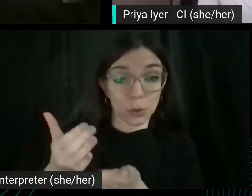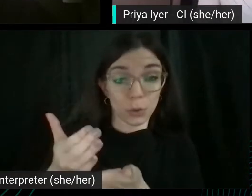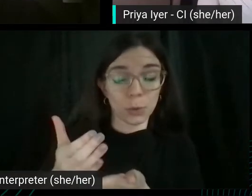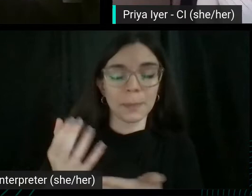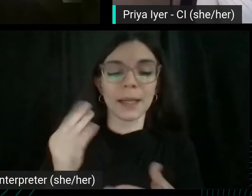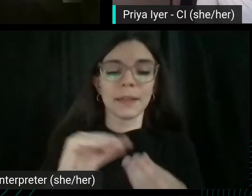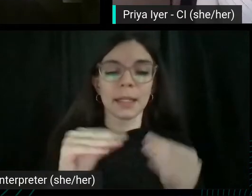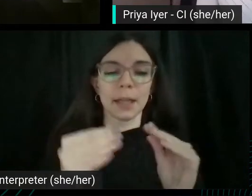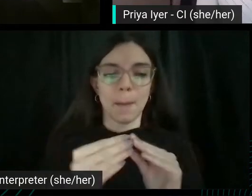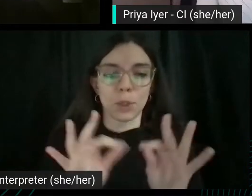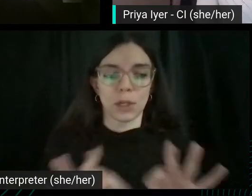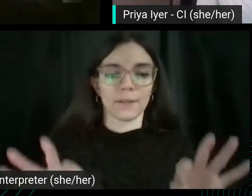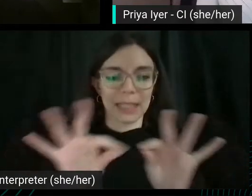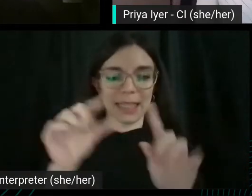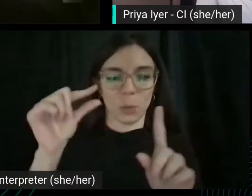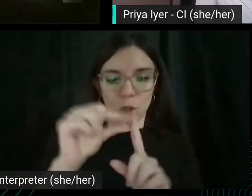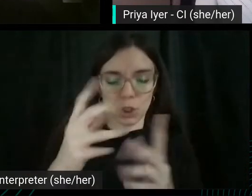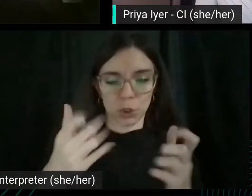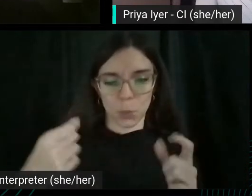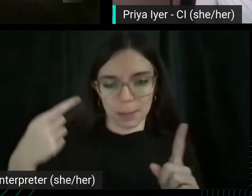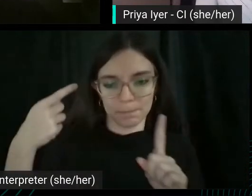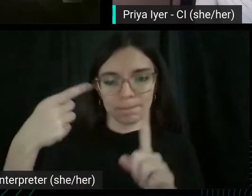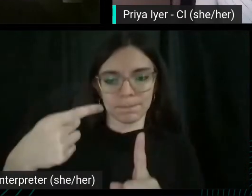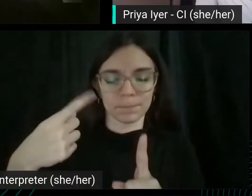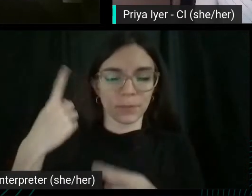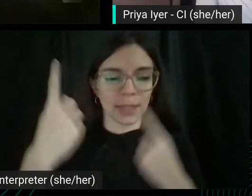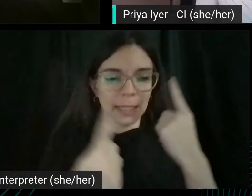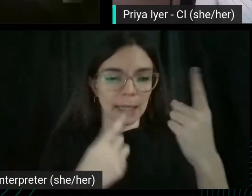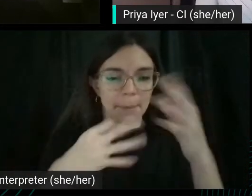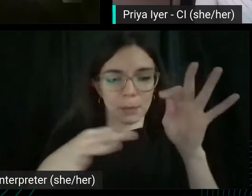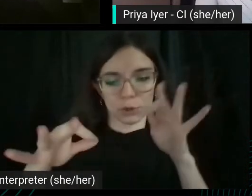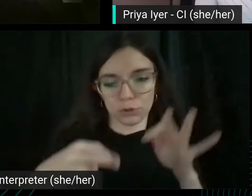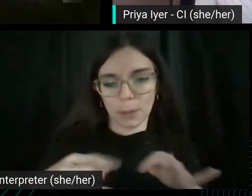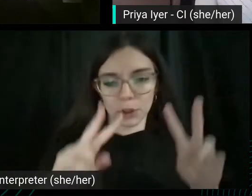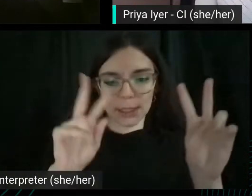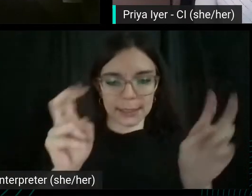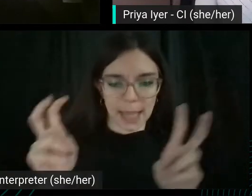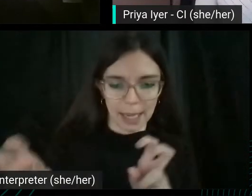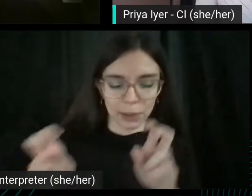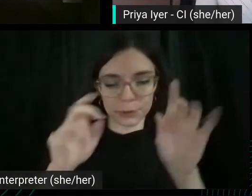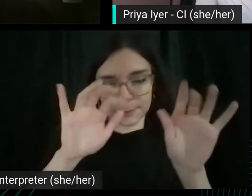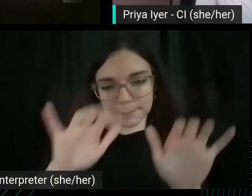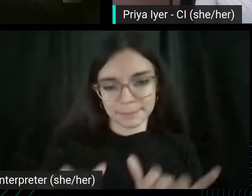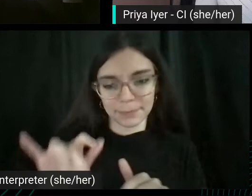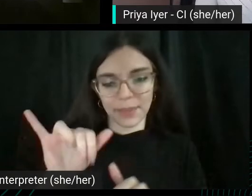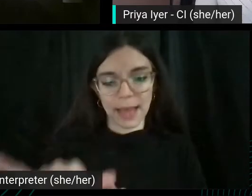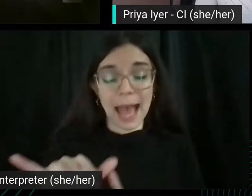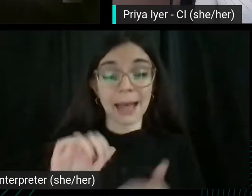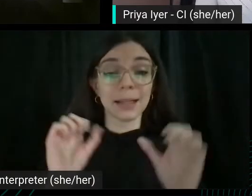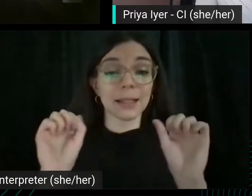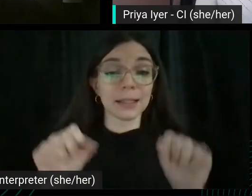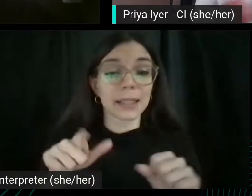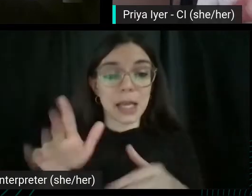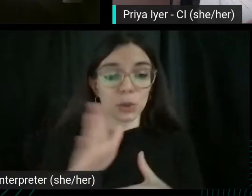go after as you're thinking about your descriptions and titles and things like that. Can you share a little bit more around that in terms of the